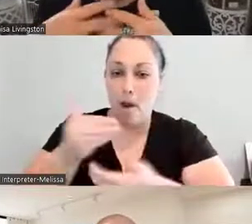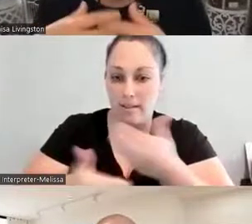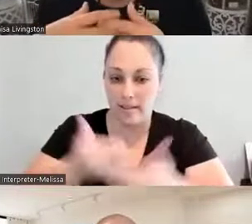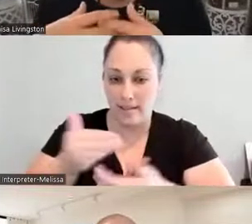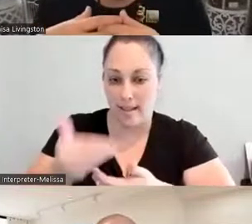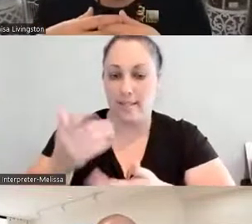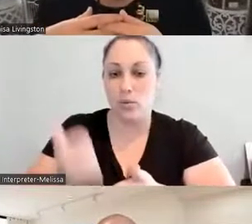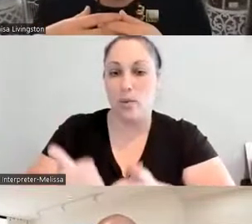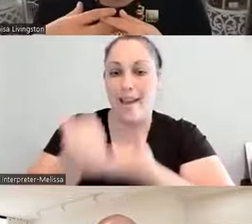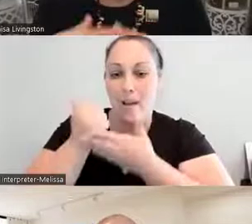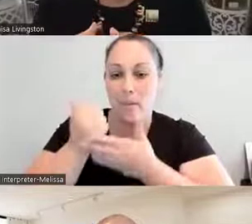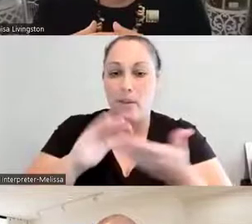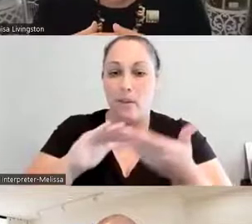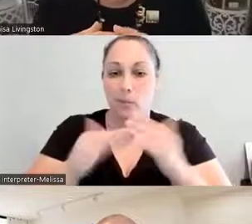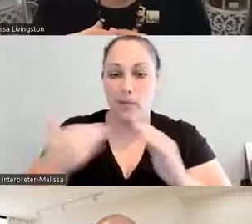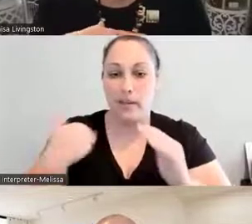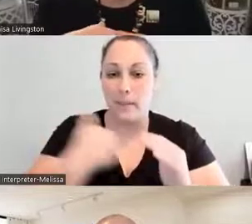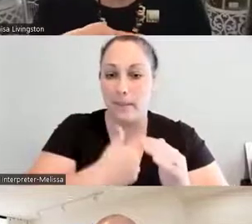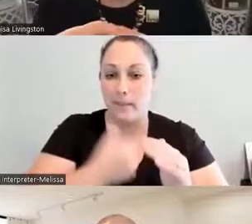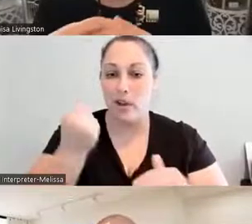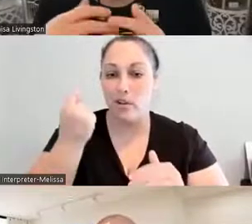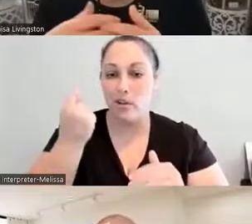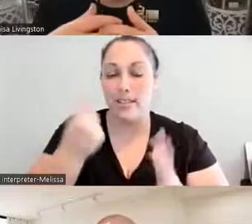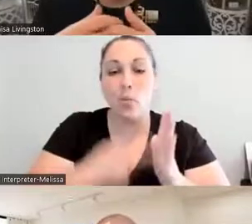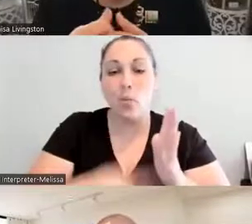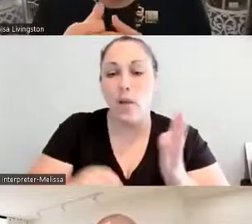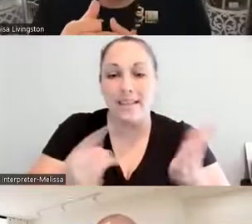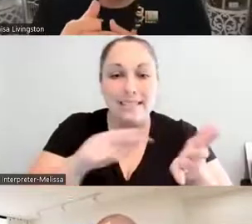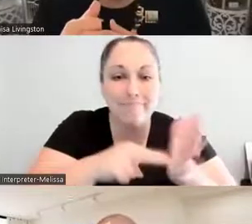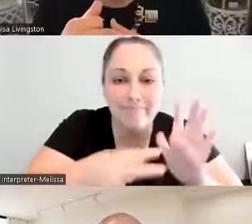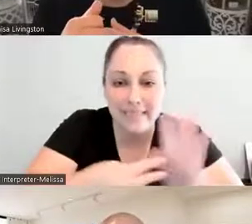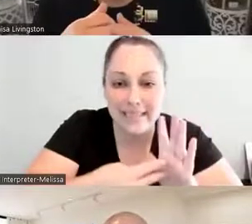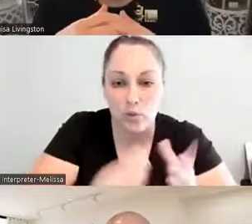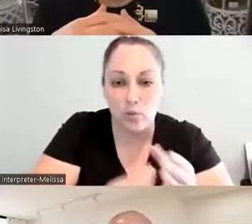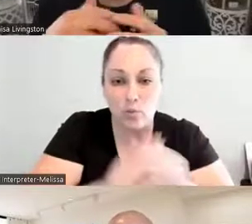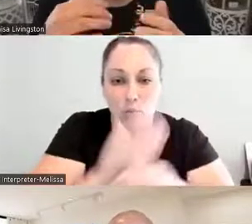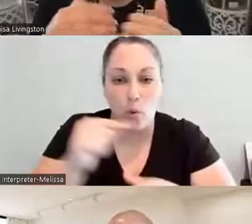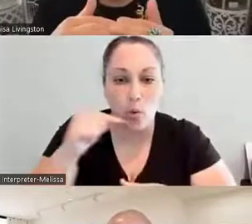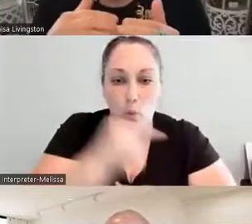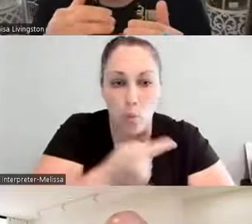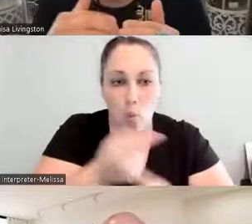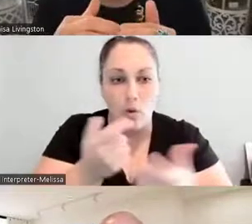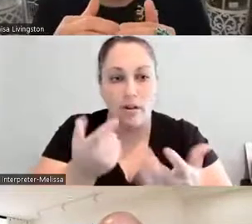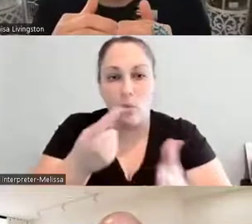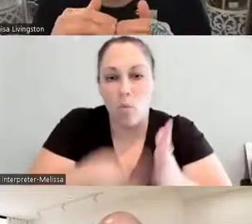to understand, you know, what it takes to grow corn, what it takes to grow our own produce, the beans, the squash, the